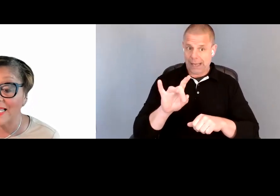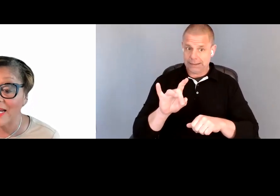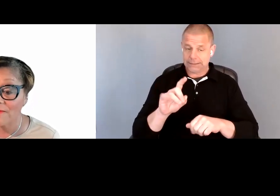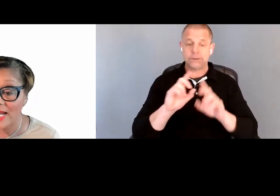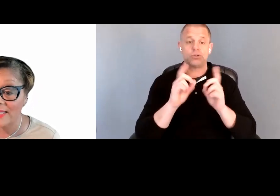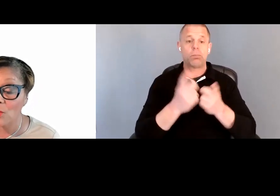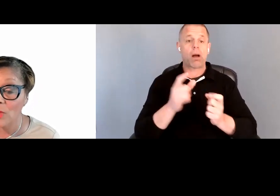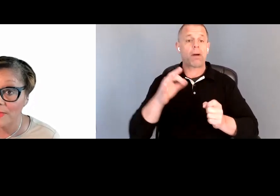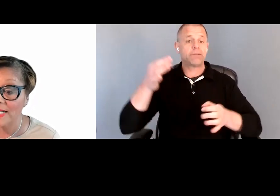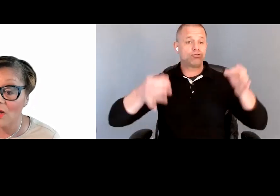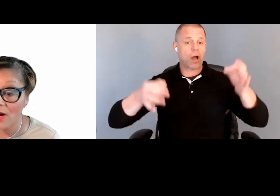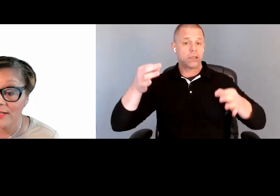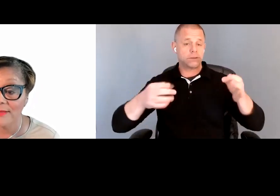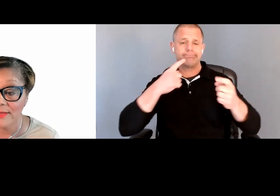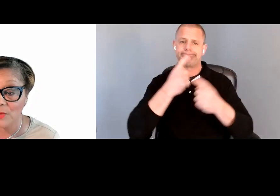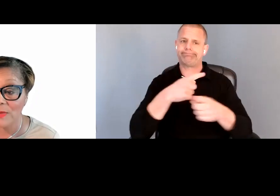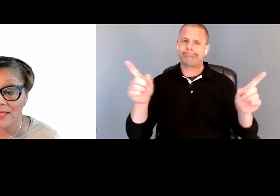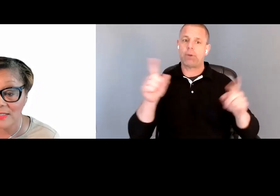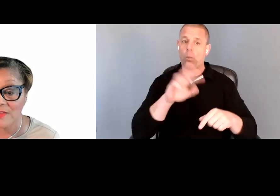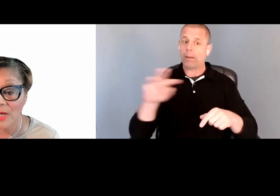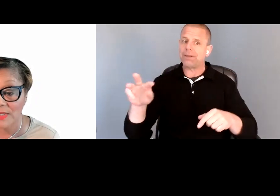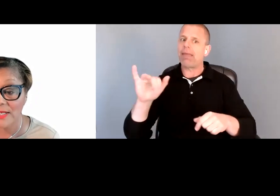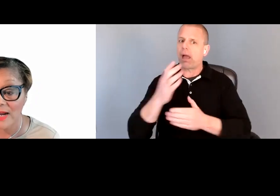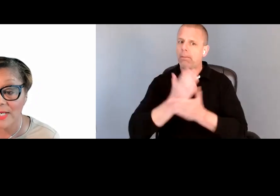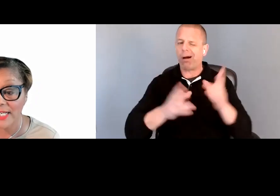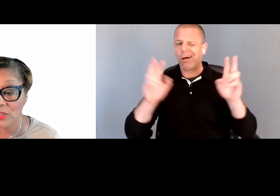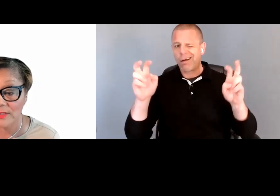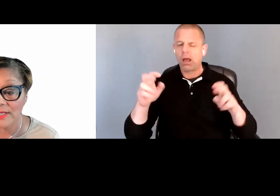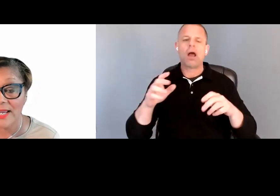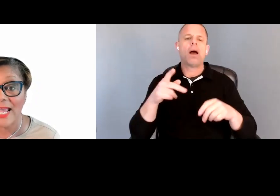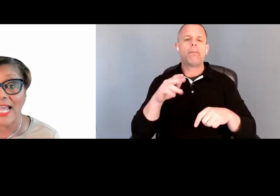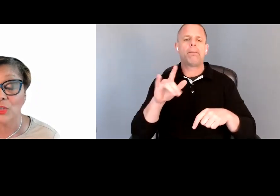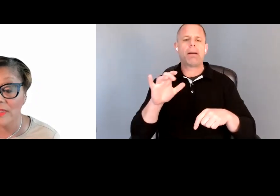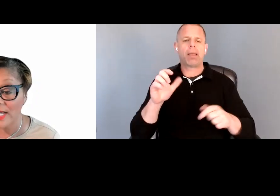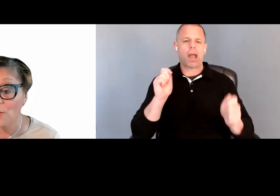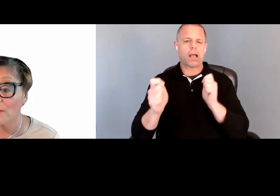clarified that websites are considered places of public accommodations and should, therefore,